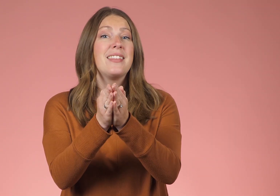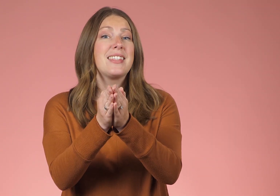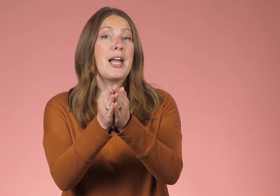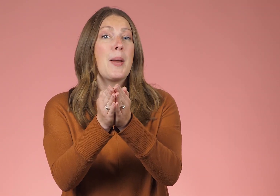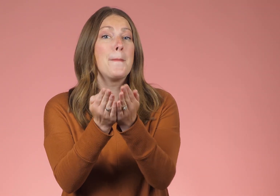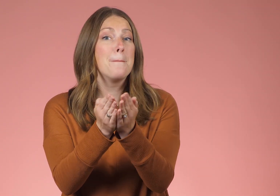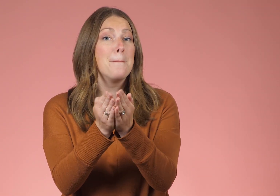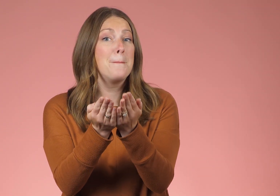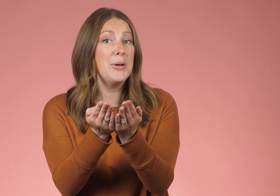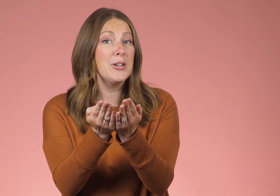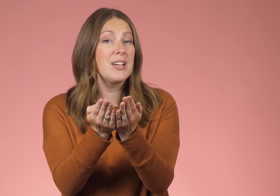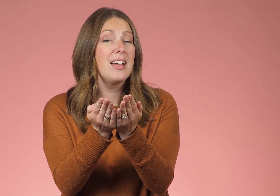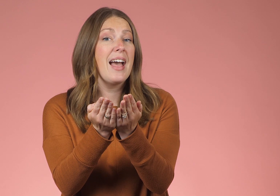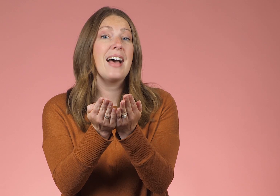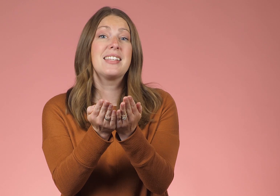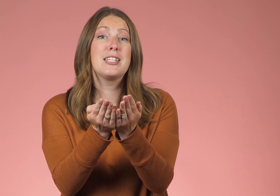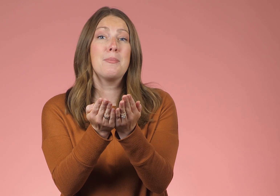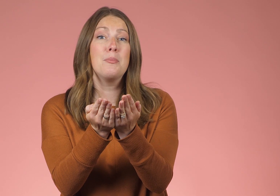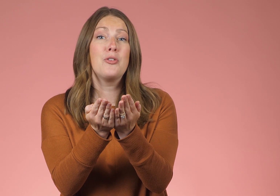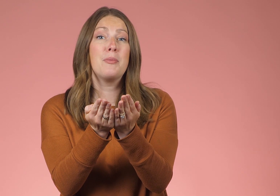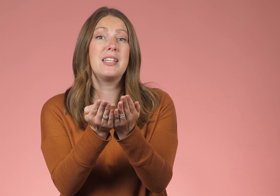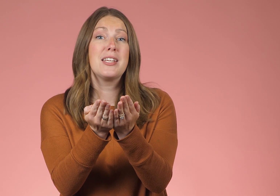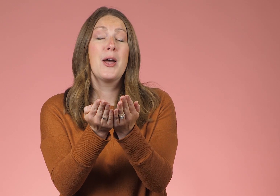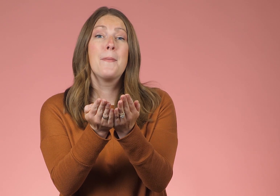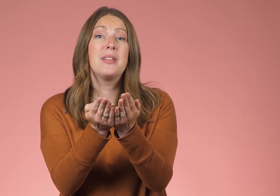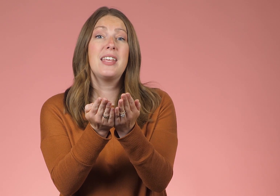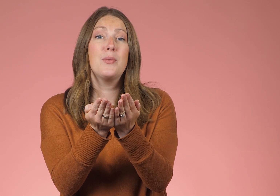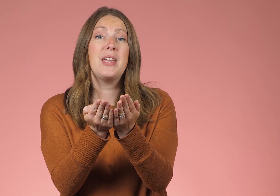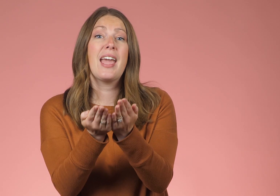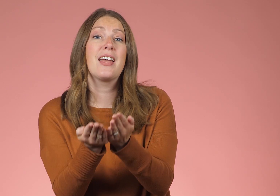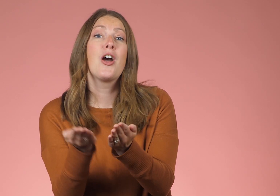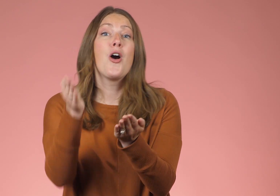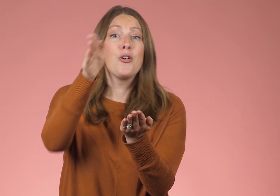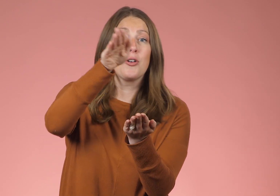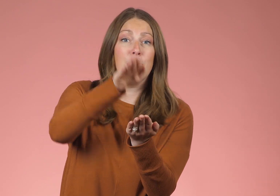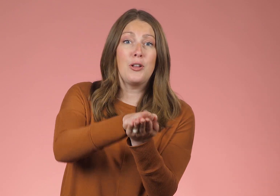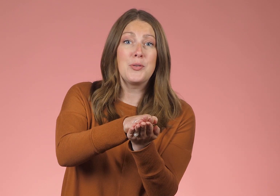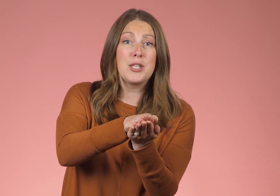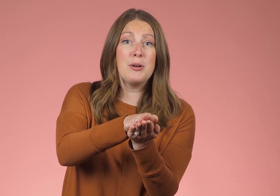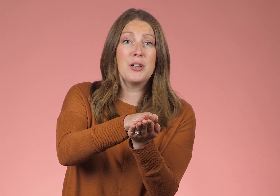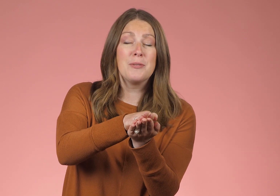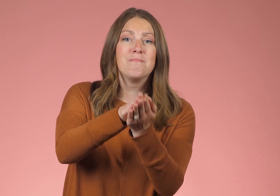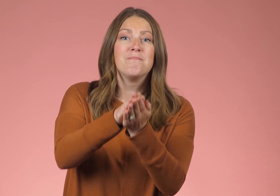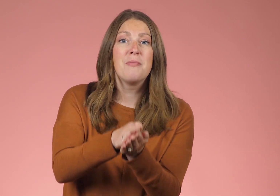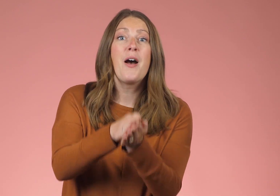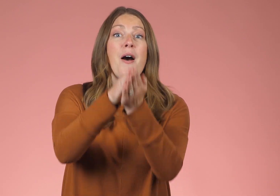The sign book has a double movement. But then we can close the book.